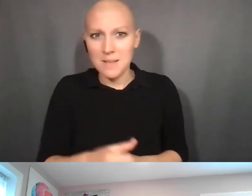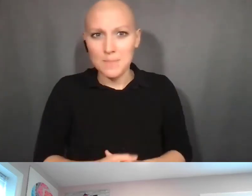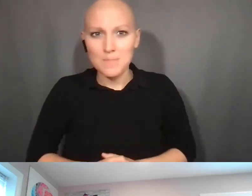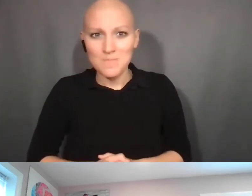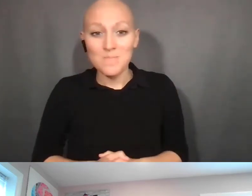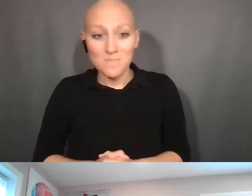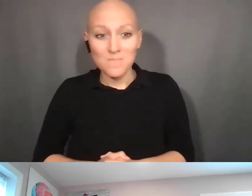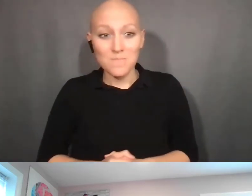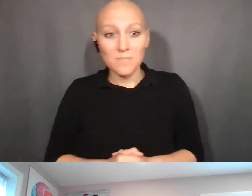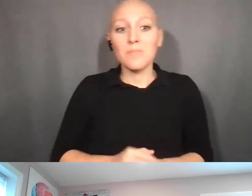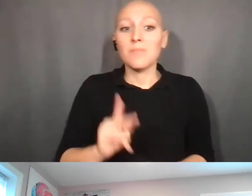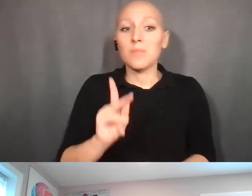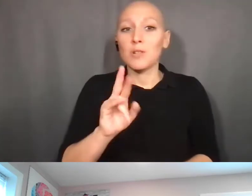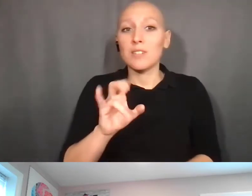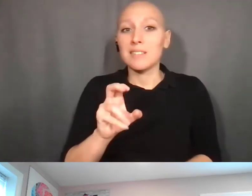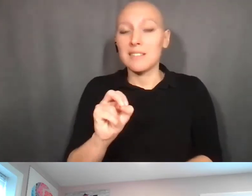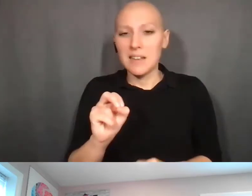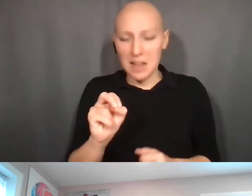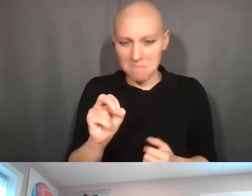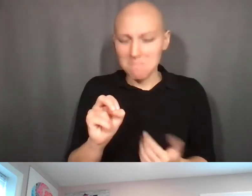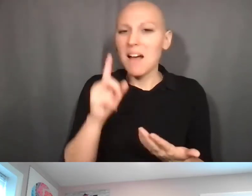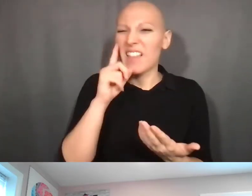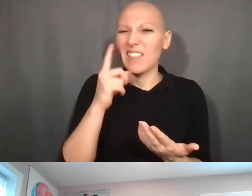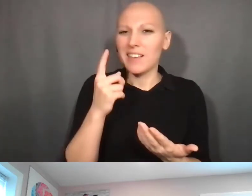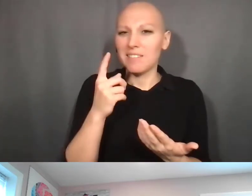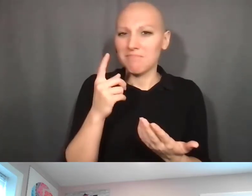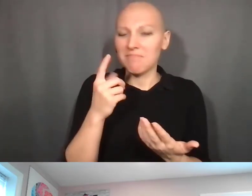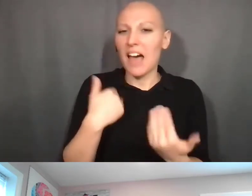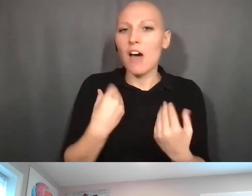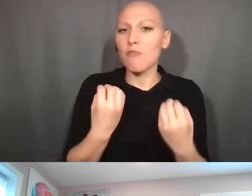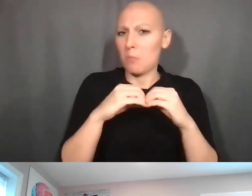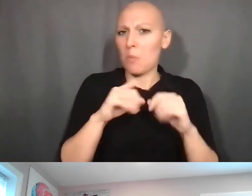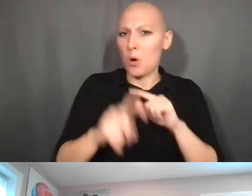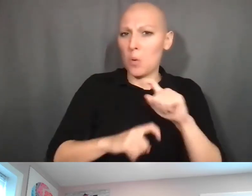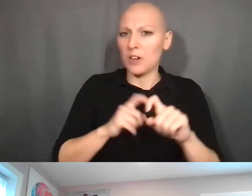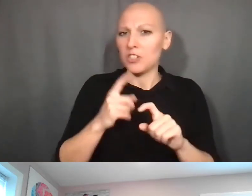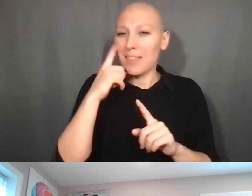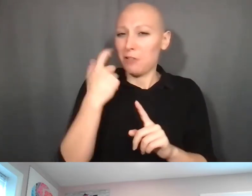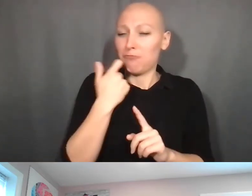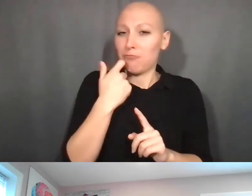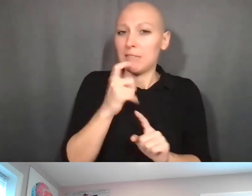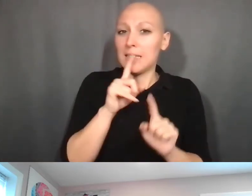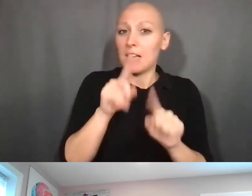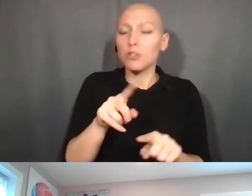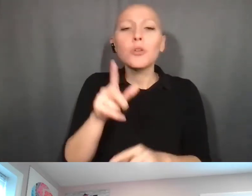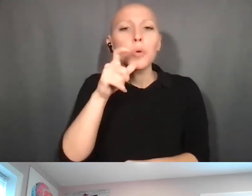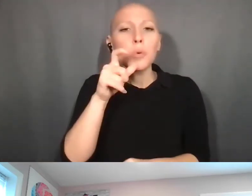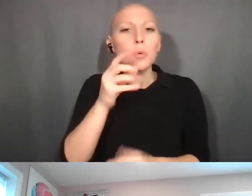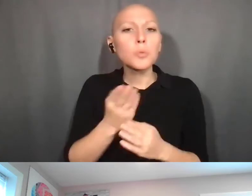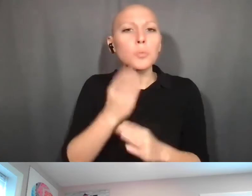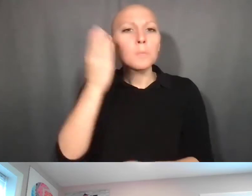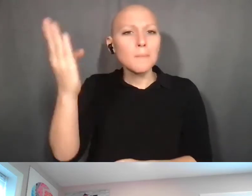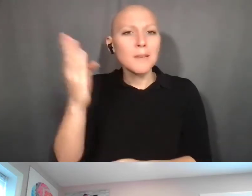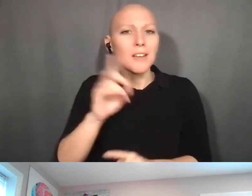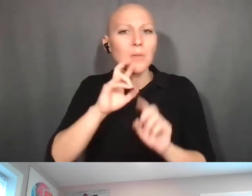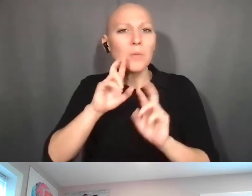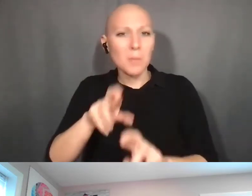we had so I think you just answered this one for us. So in terms of who's actually submitting the report in iEdison, that's the institution versus the PI themselves.